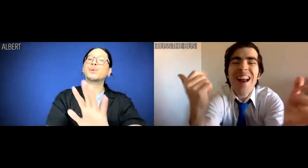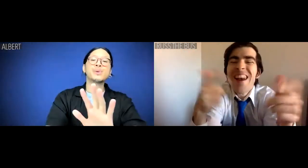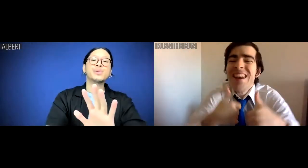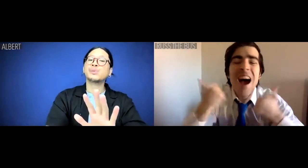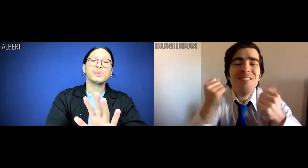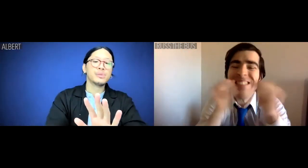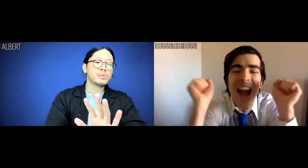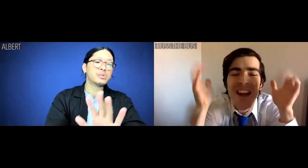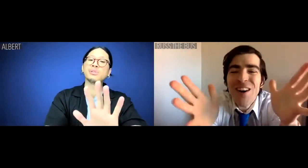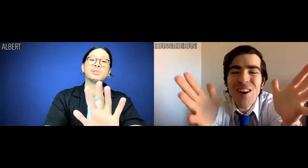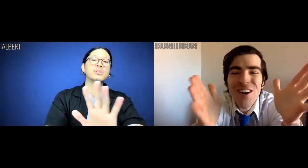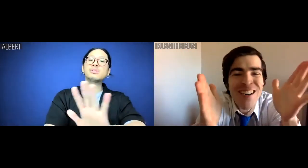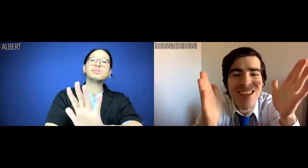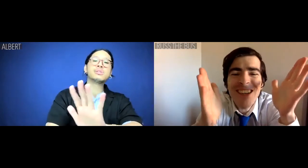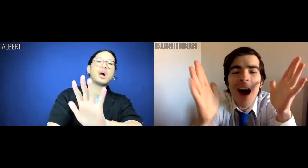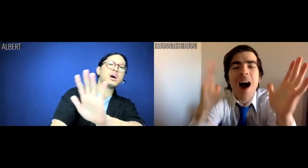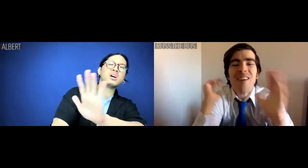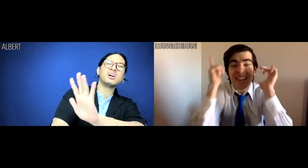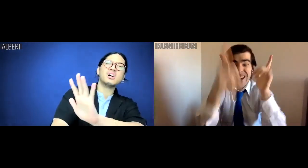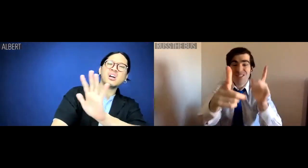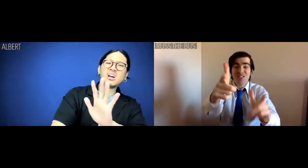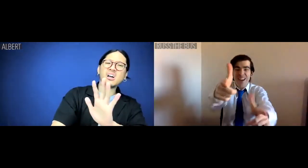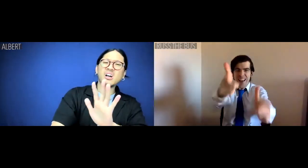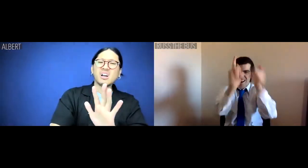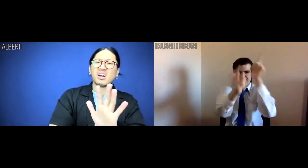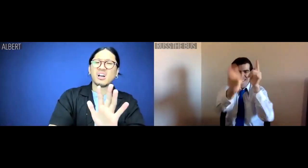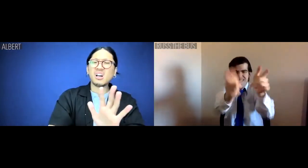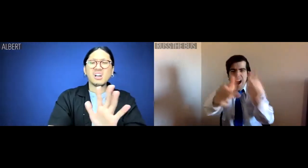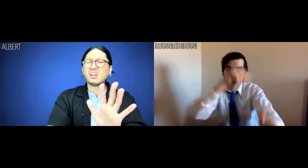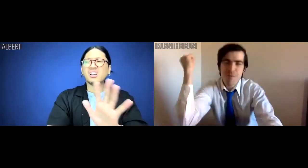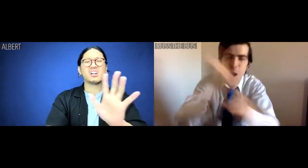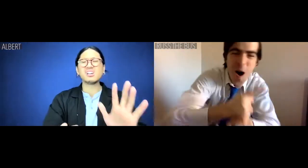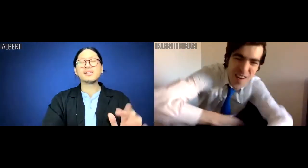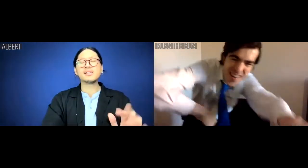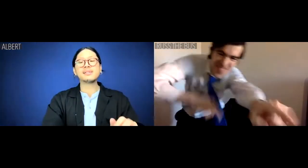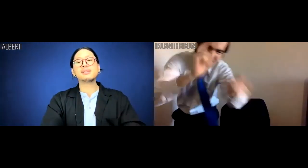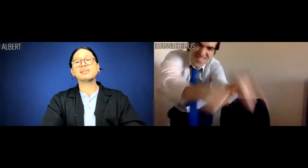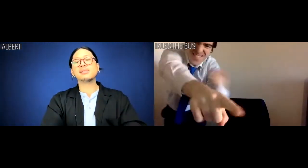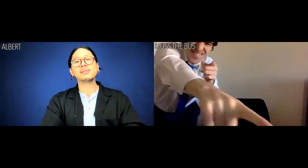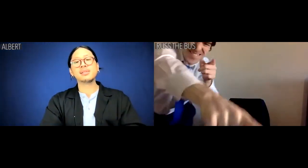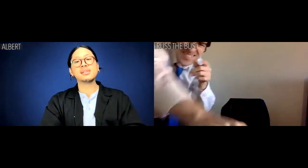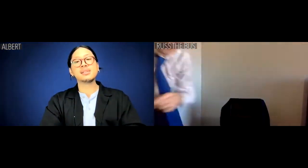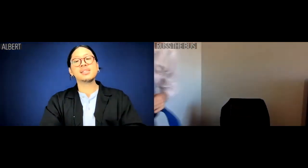YOU are a lifesaver. Catch you later Albro.